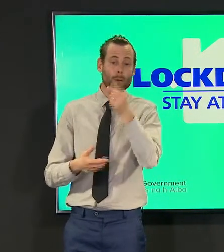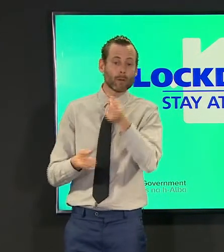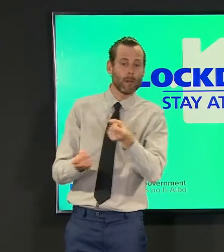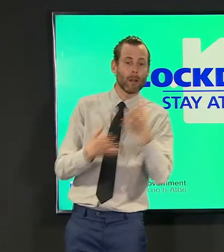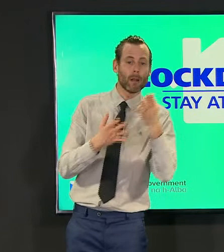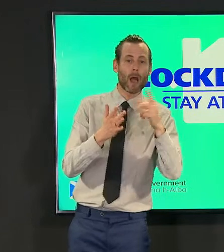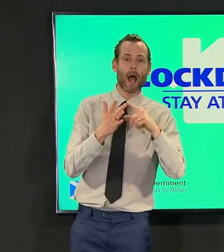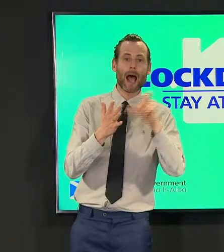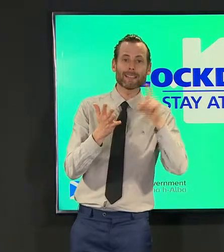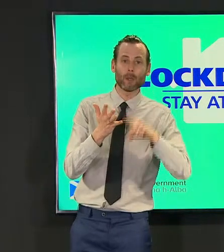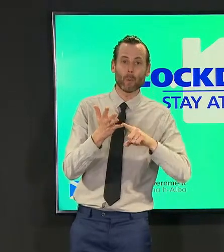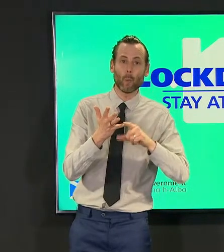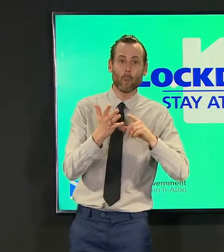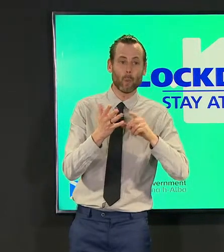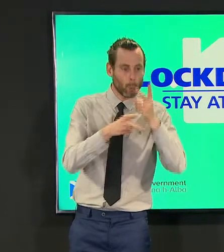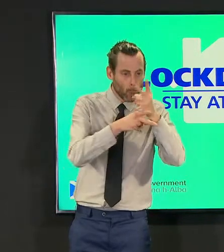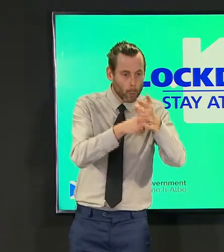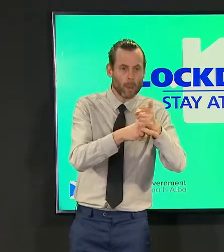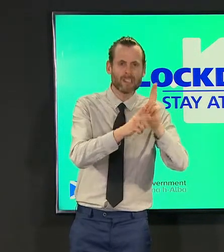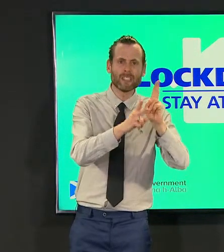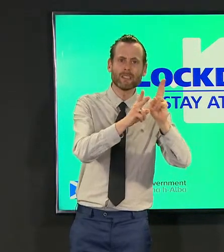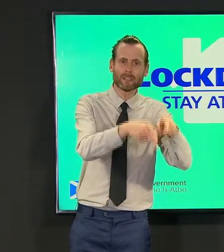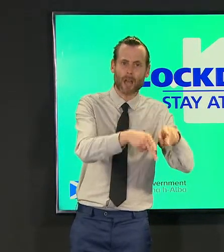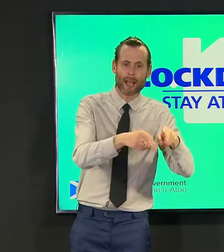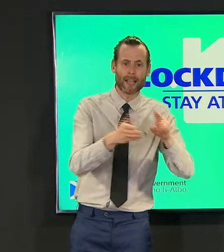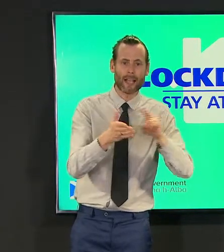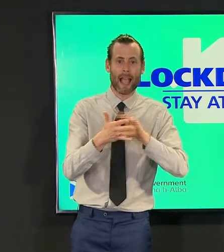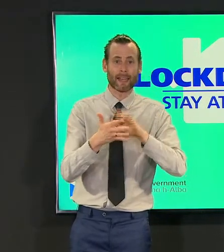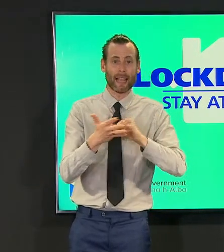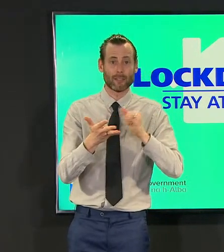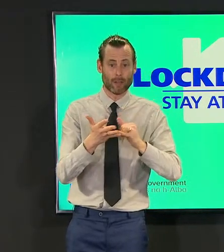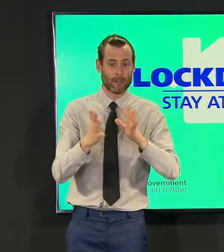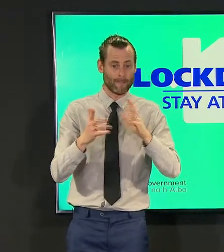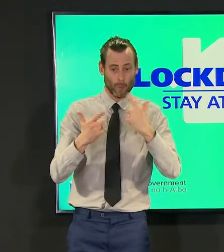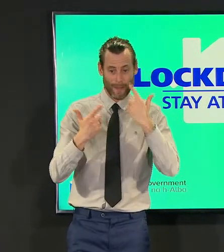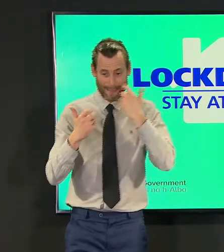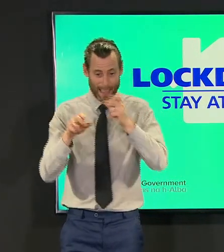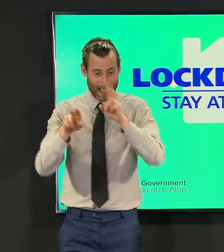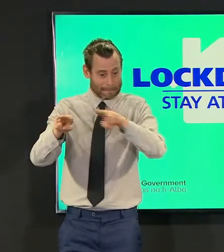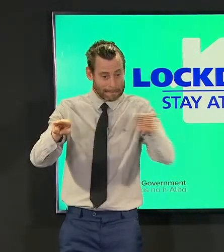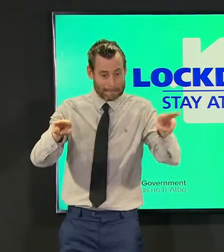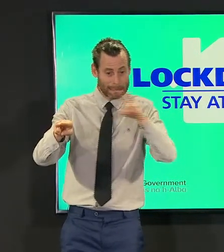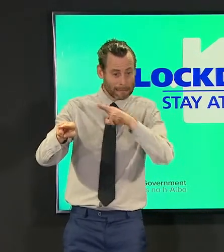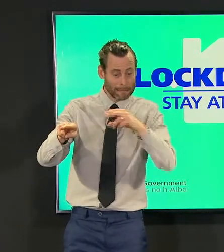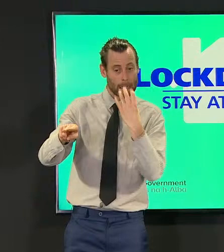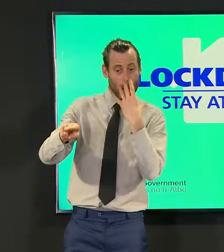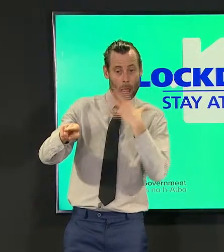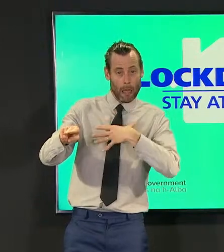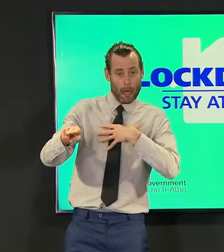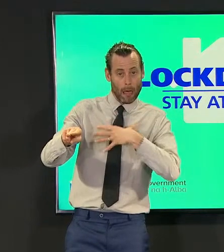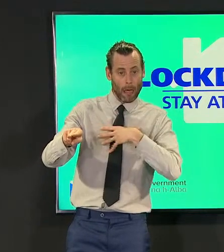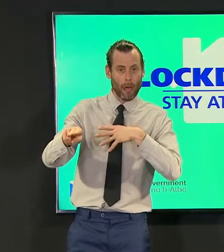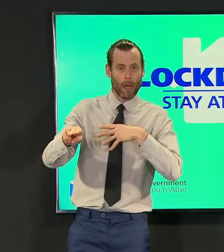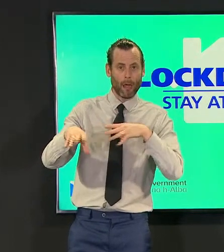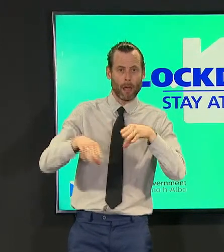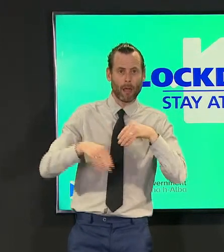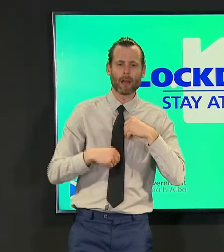our nhs under considerable pressure in any sense of significant numbers i i don't think that's